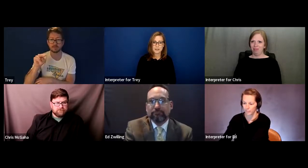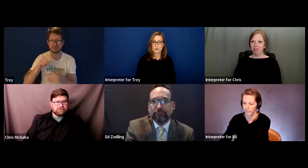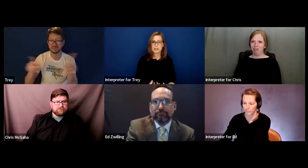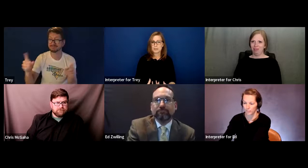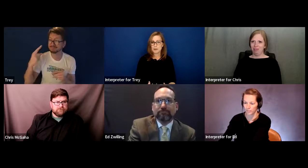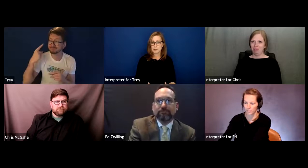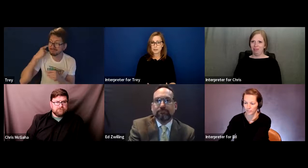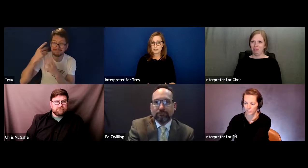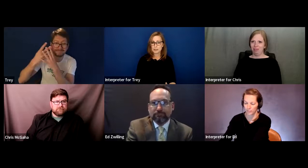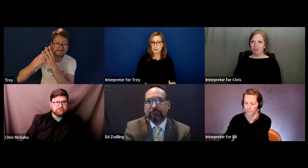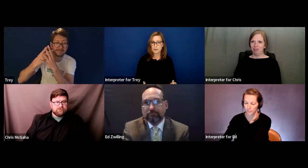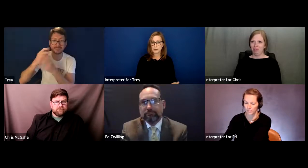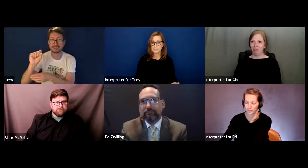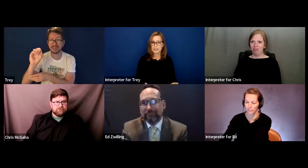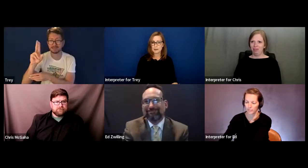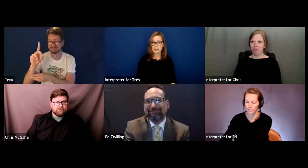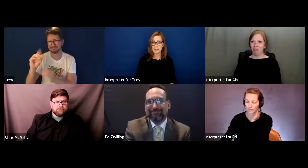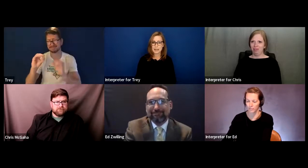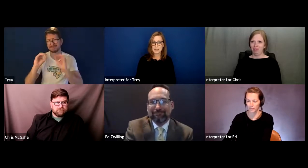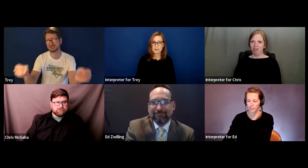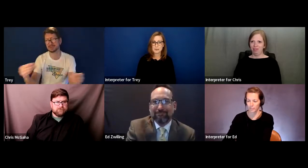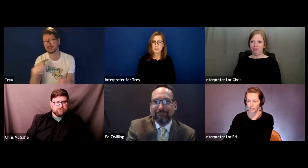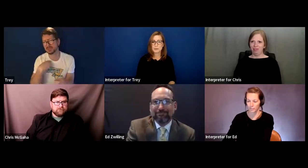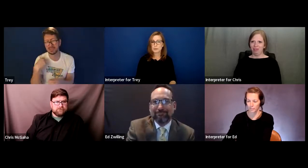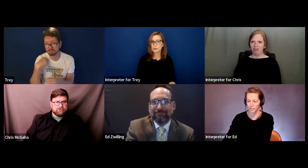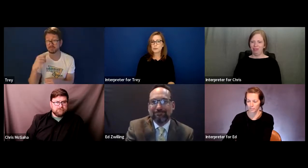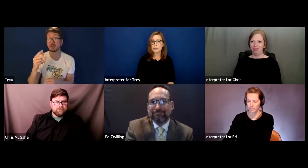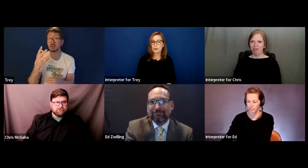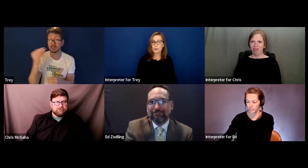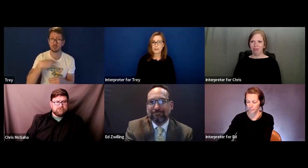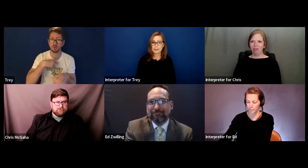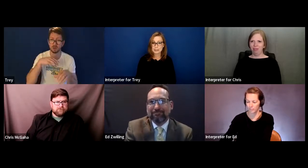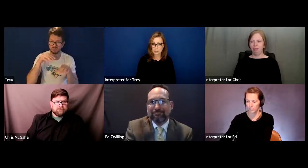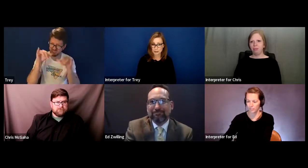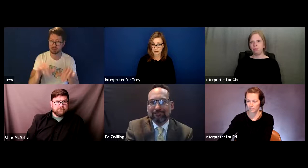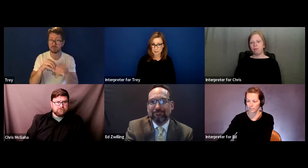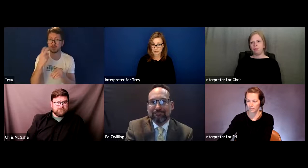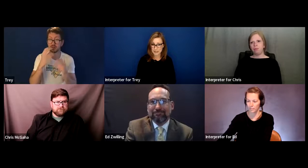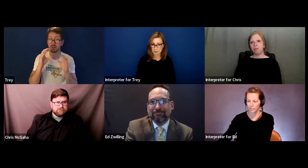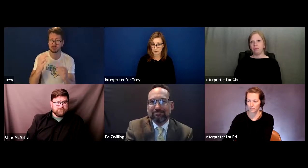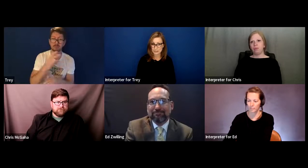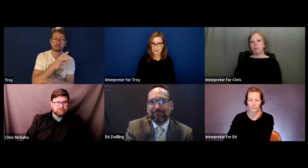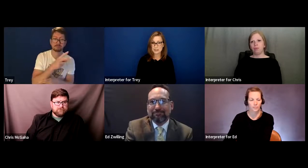It created a vibration when there was sound that came in but there was truly no recognition of those sounds.